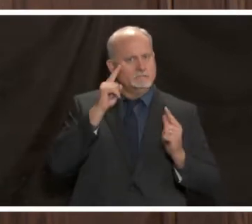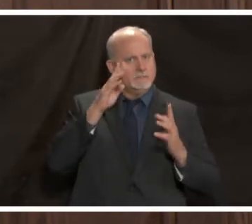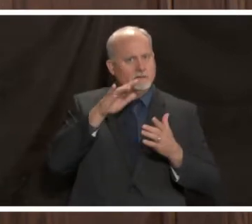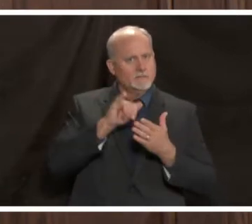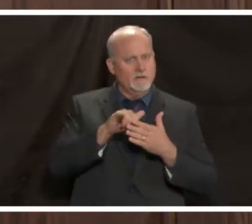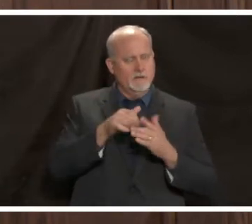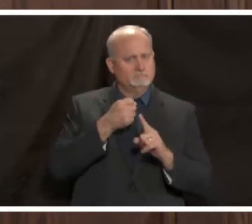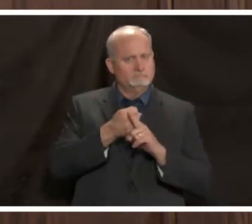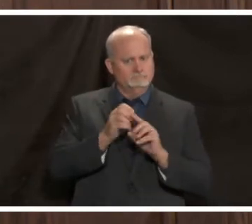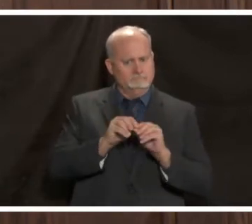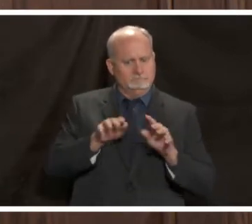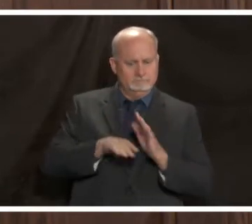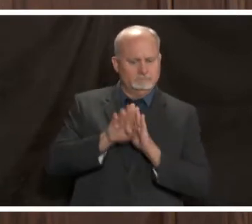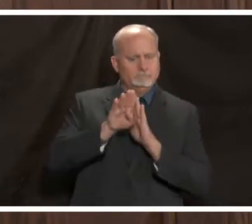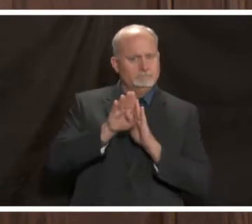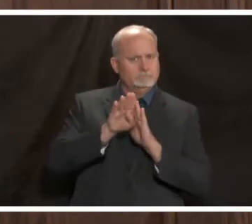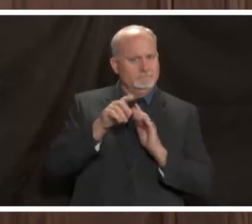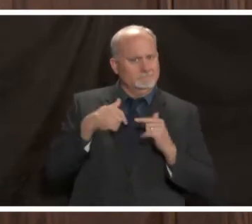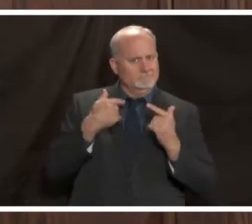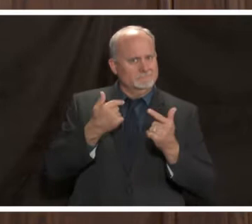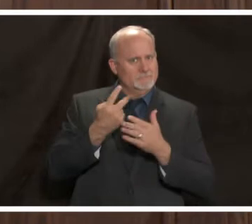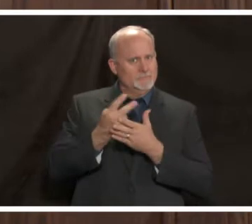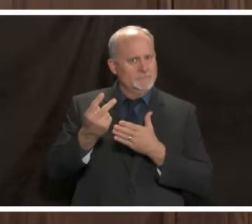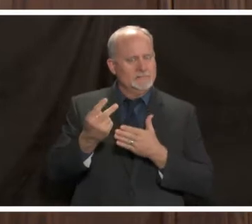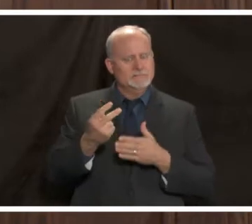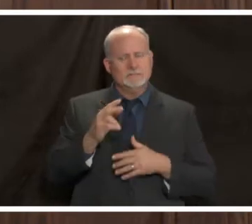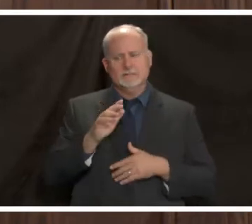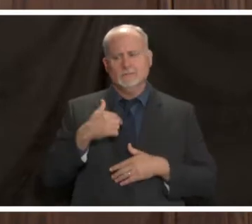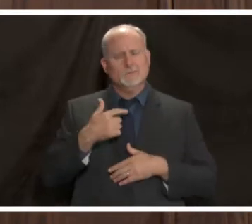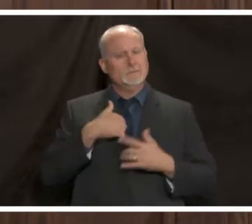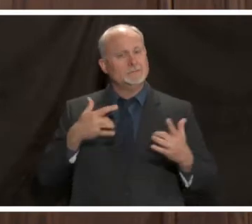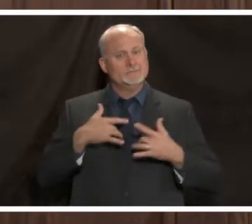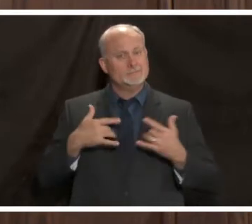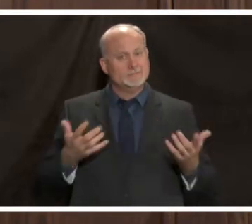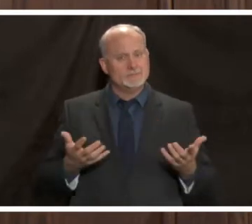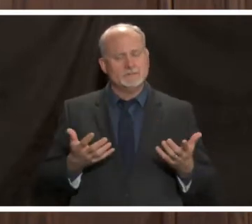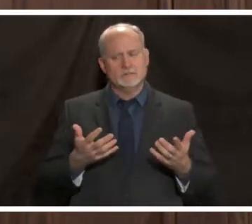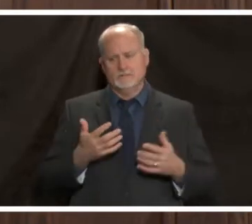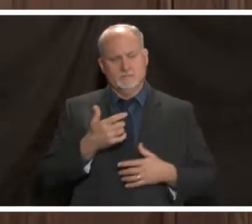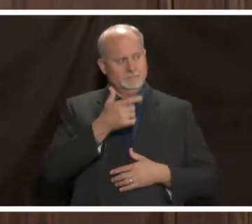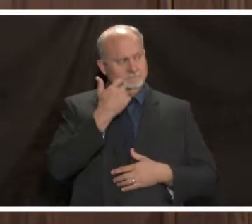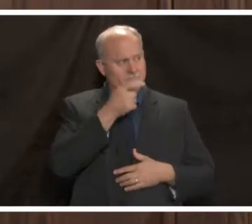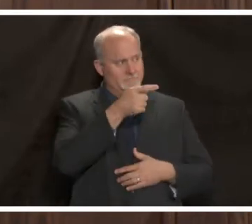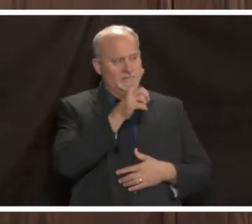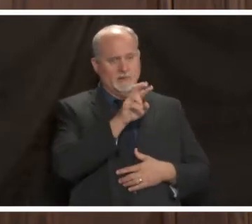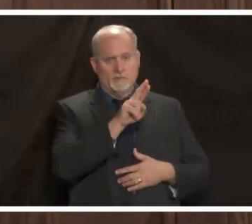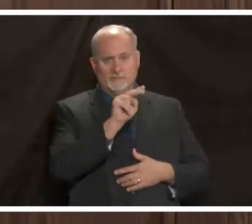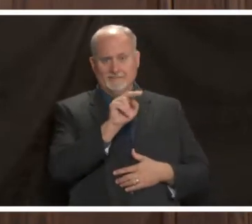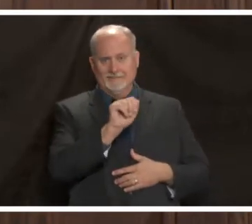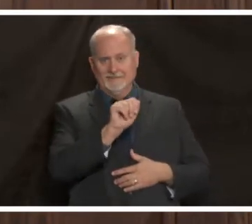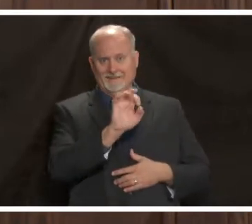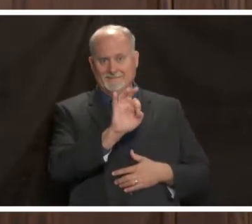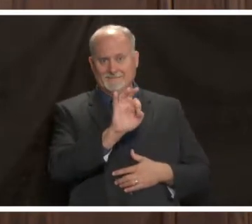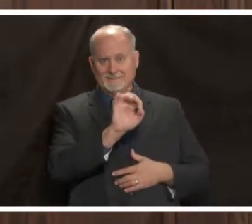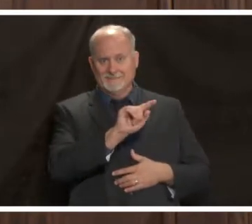i think has us all concerned is what you just heard dr nafzigers talk about their hospitals